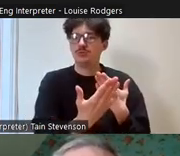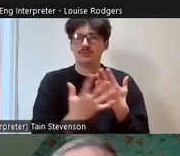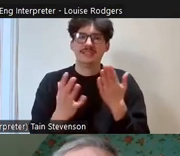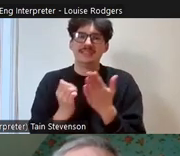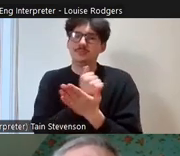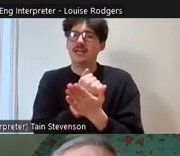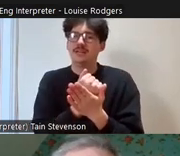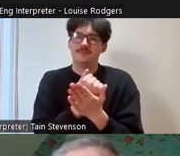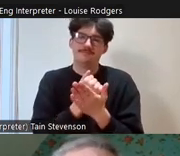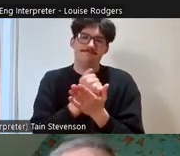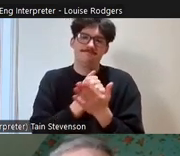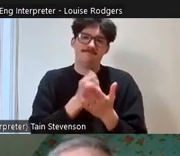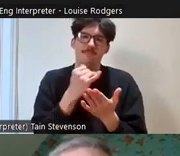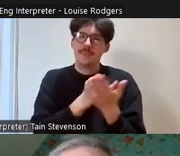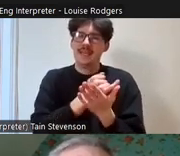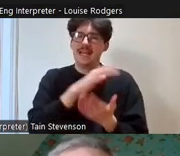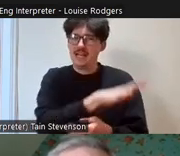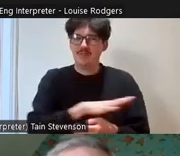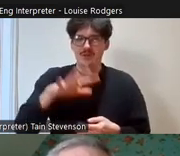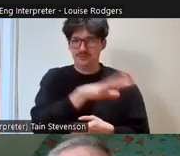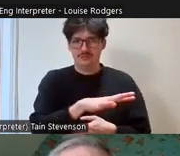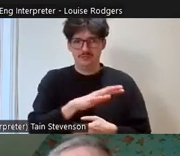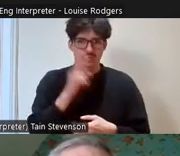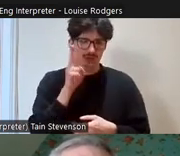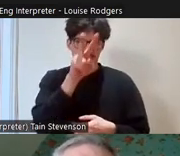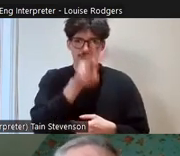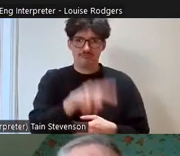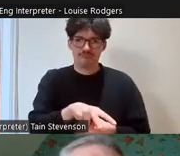in Scotland as well. All this information is there and it can sometimes be very useful when you're